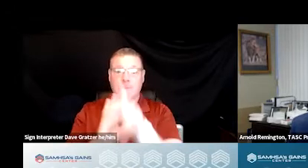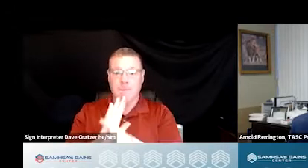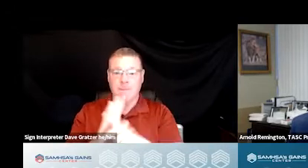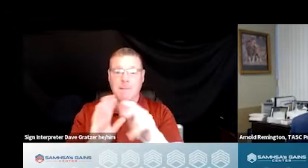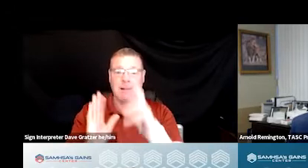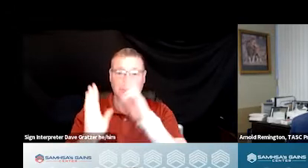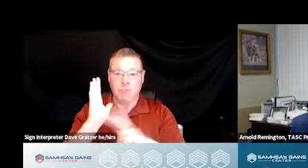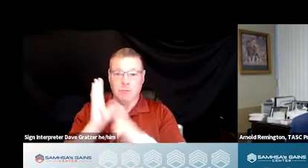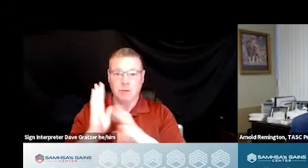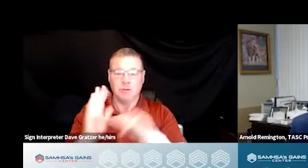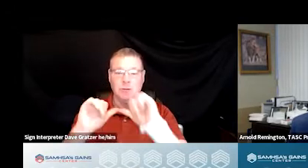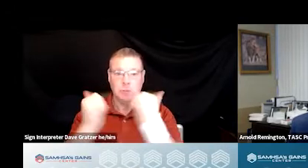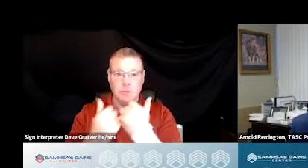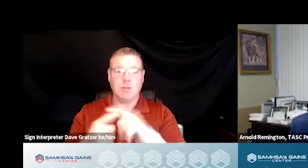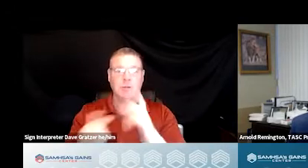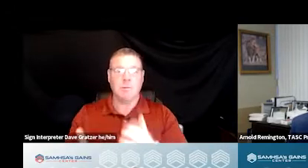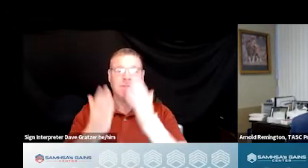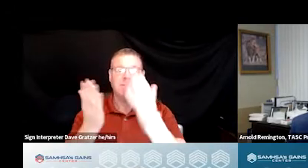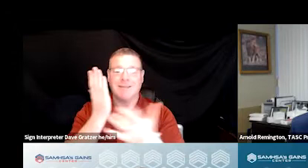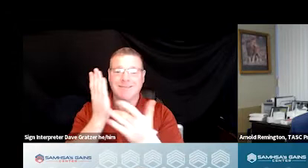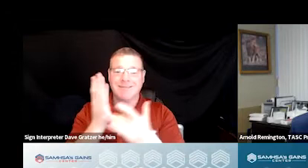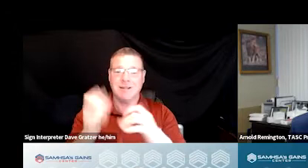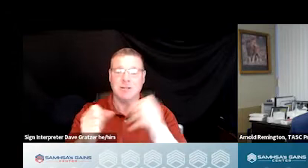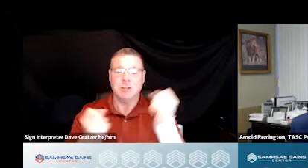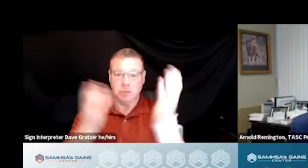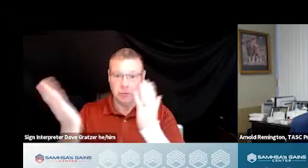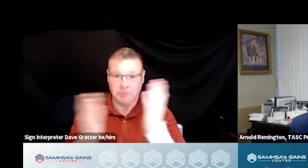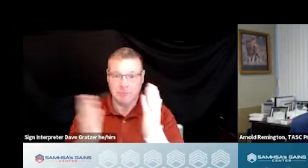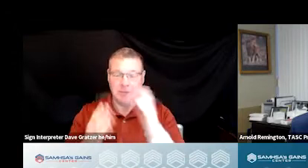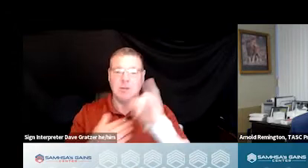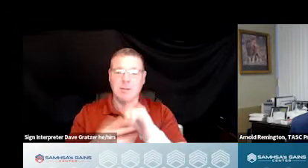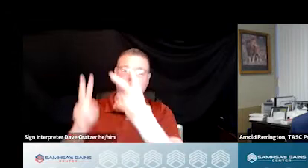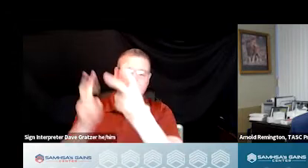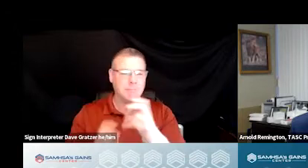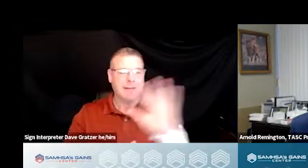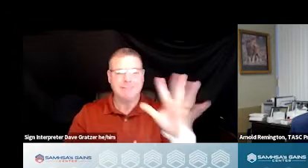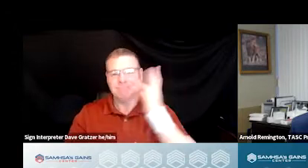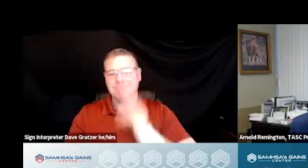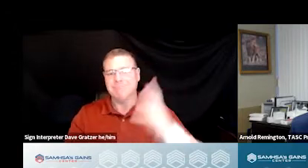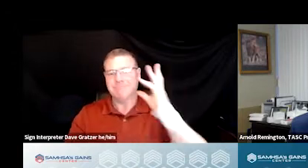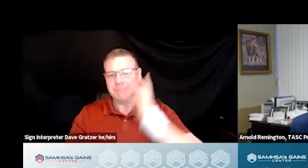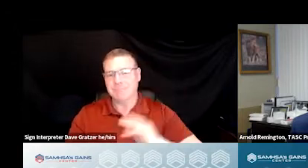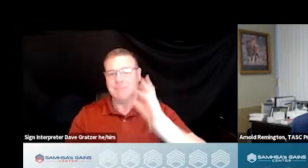providing training and technical assistance services that draw on his extensive experiences of provider of behavioral